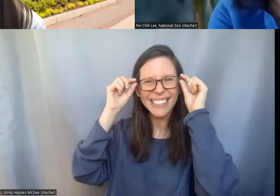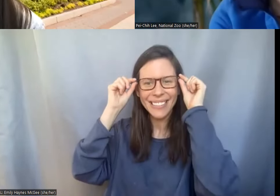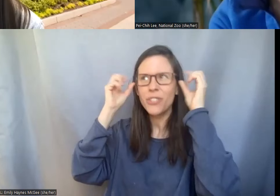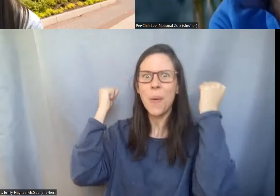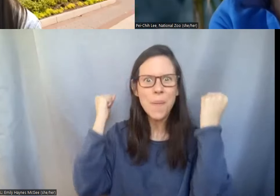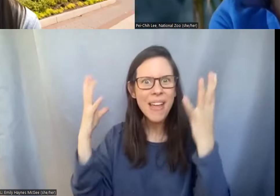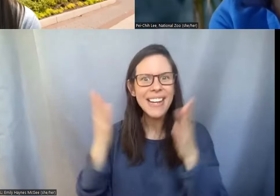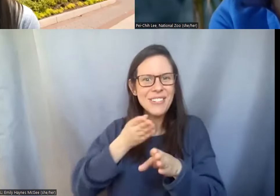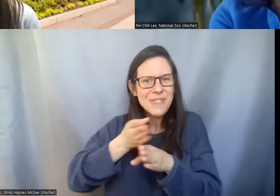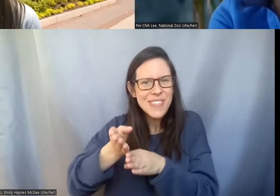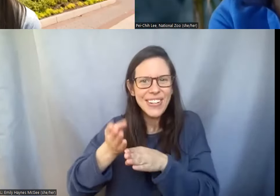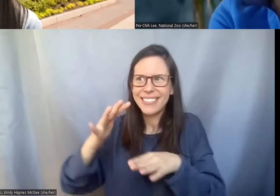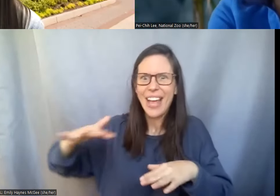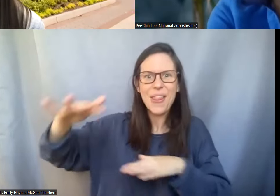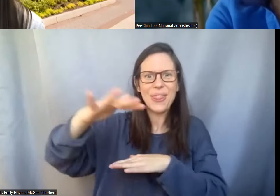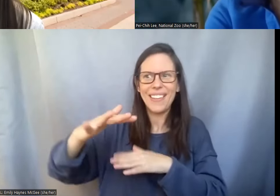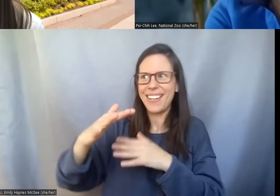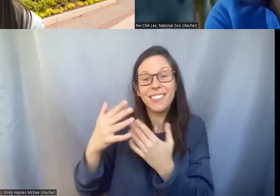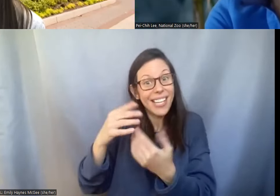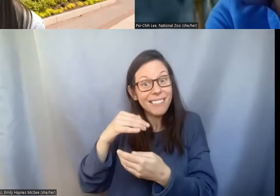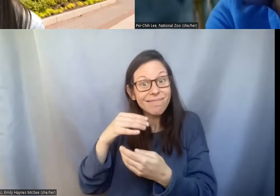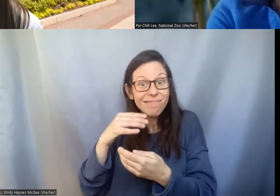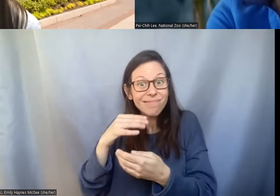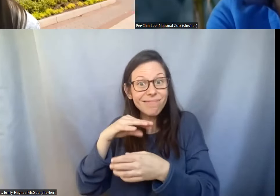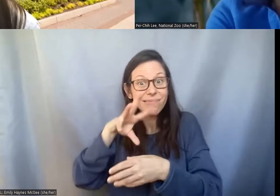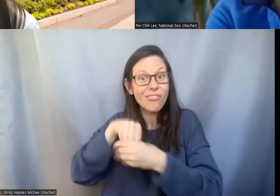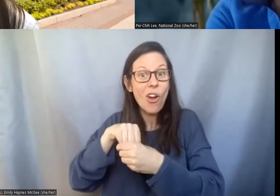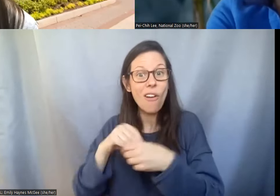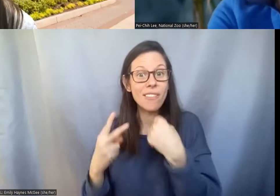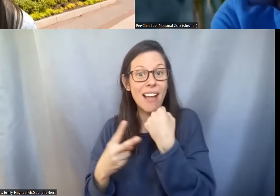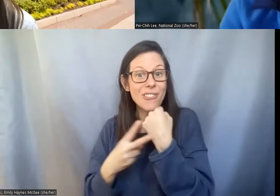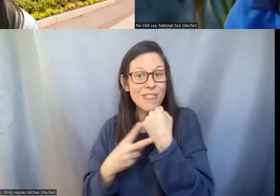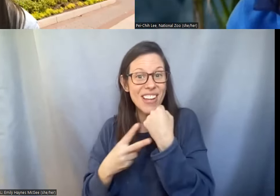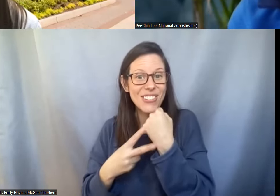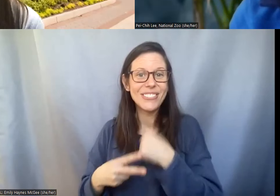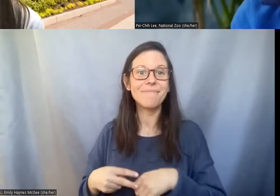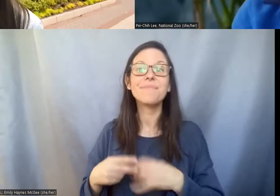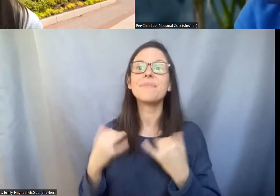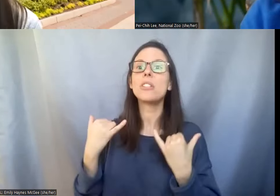out there that play a role in conservation. Well we um have reached our Q&A and I know